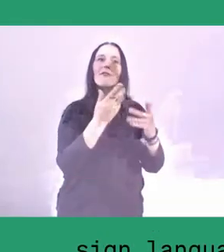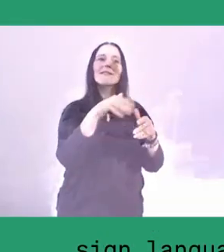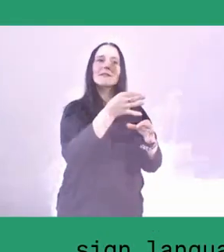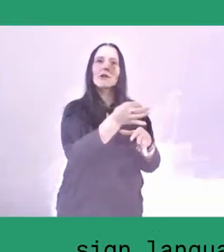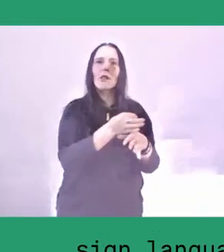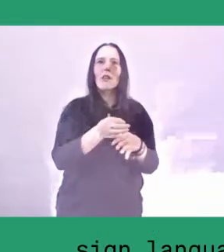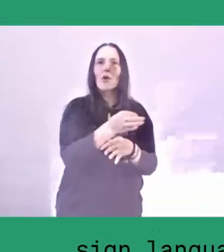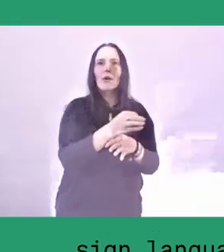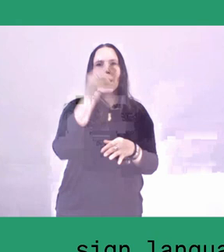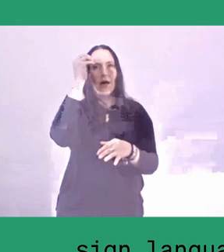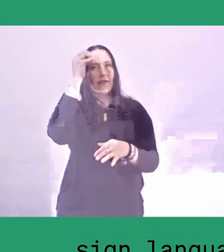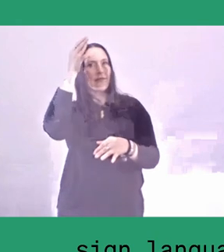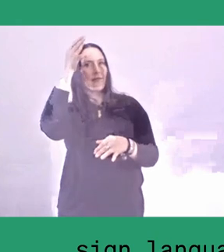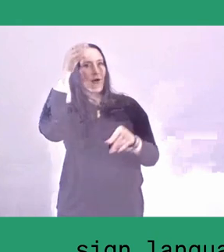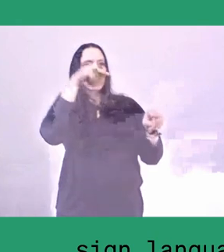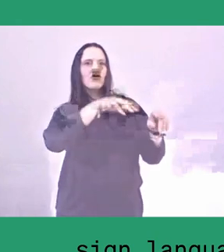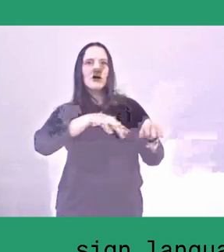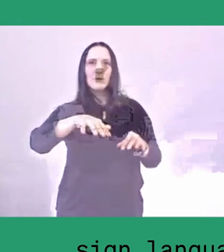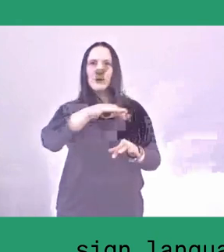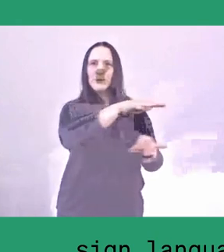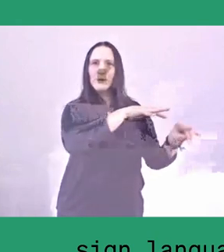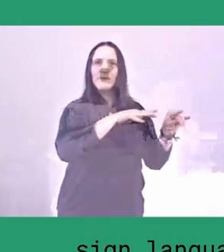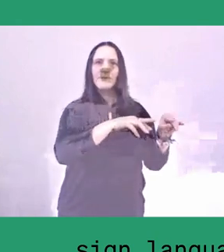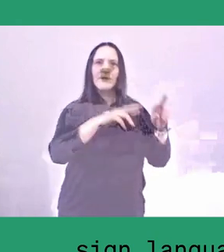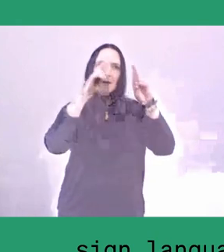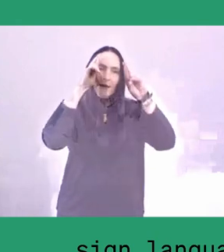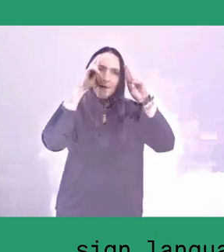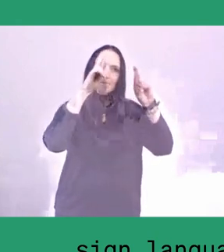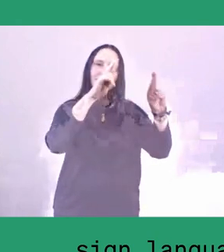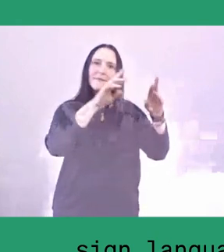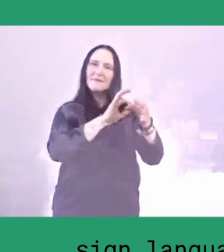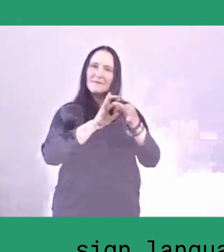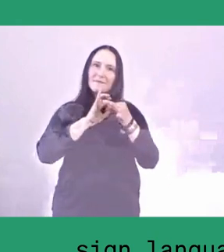as well as... Well, with regards to respecting the local knowledge,